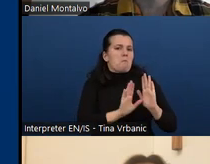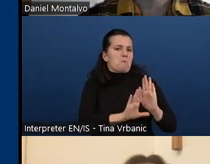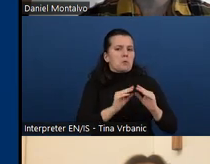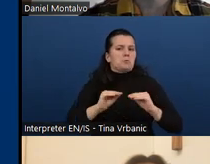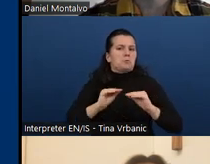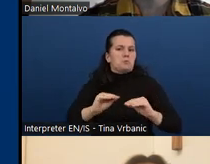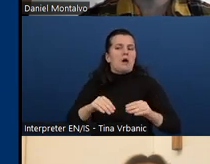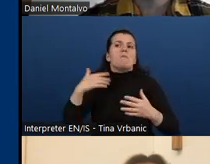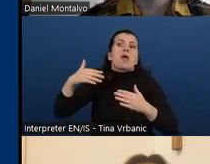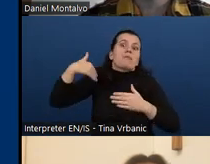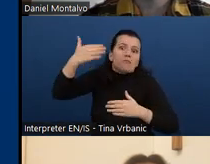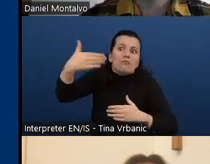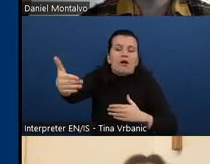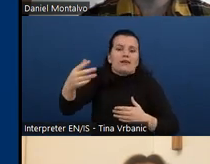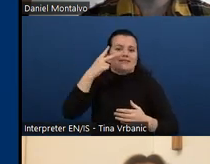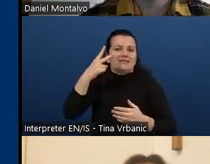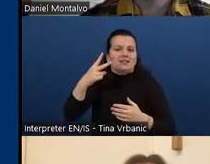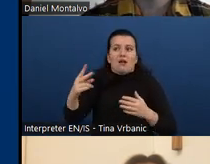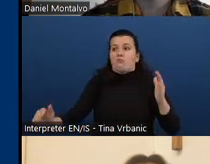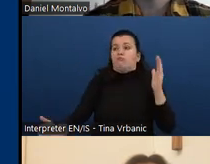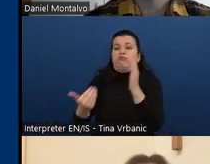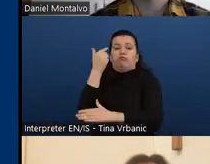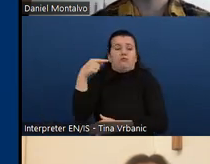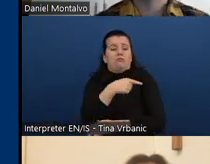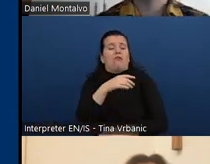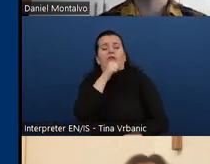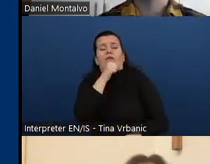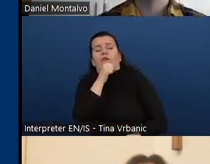But at the moment there is no other plan for new curricula.